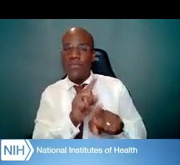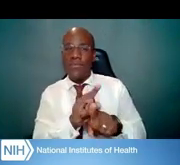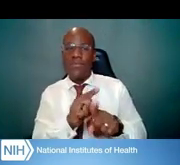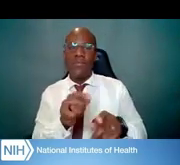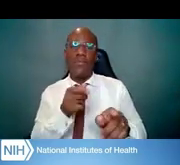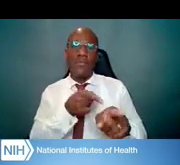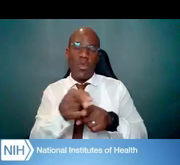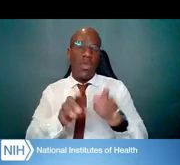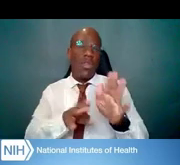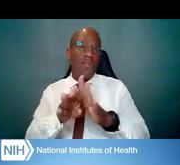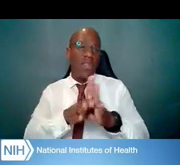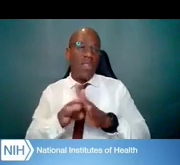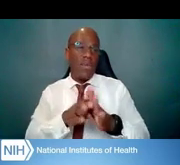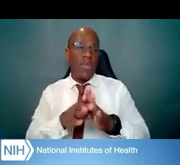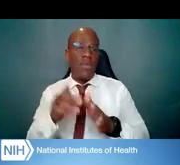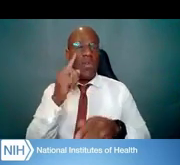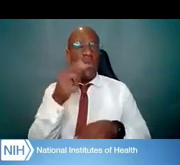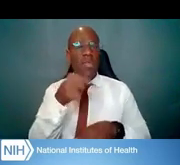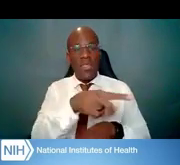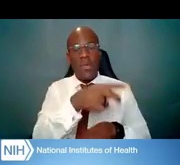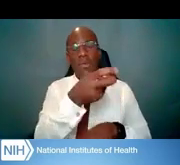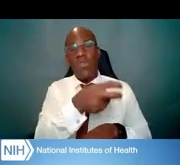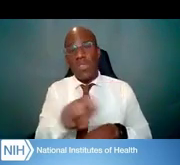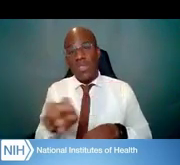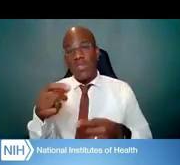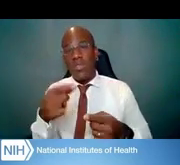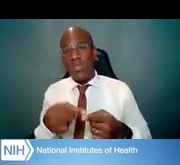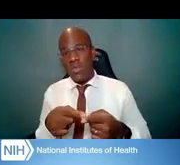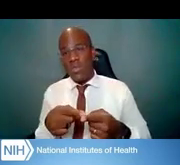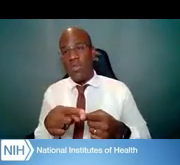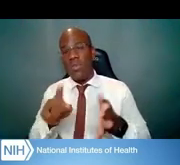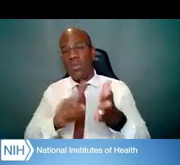in order to make that transition to research independence.